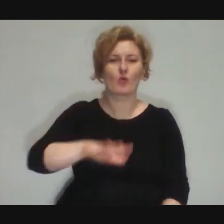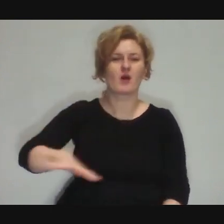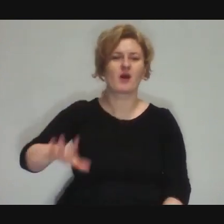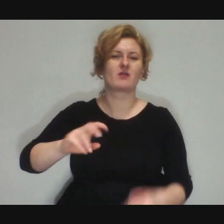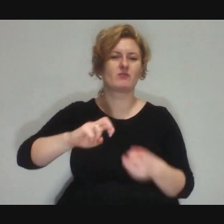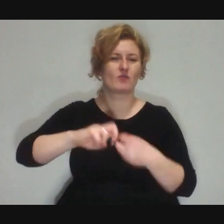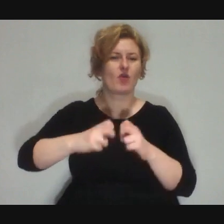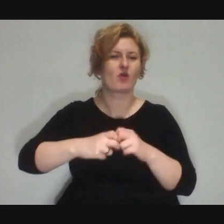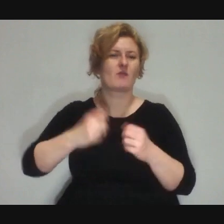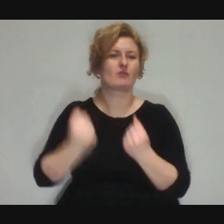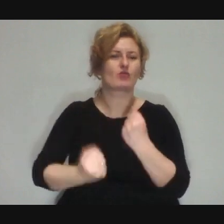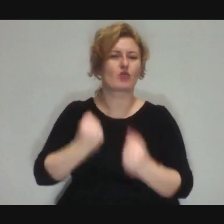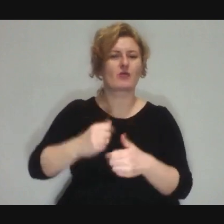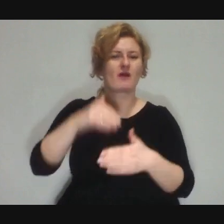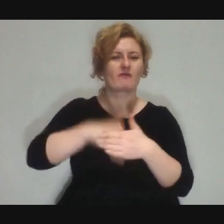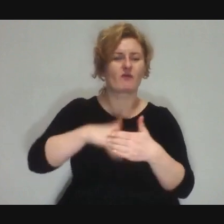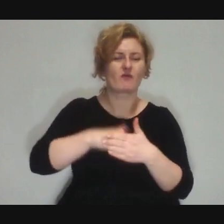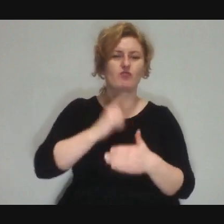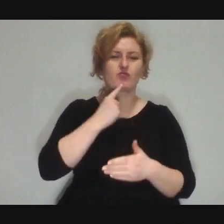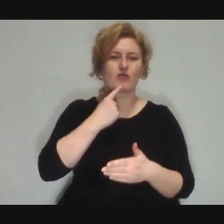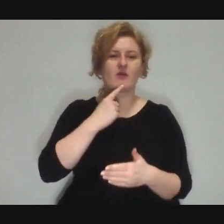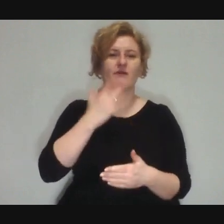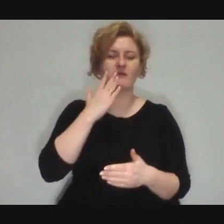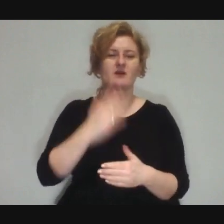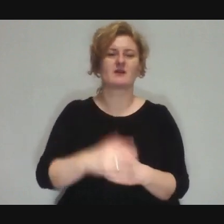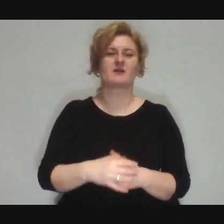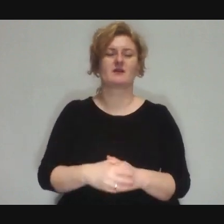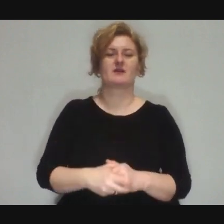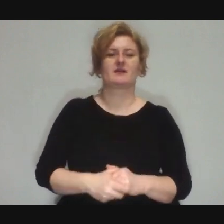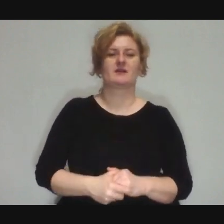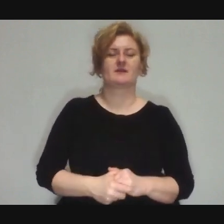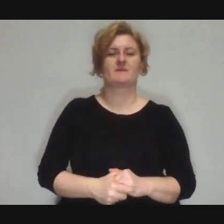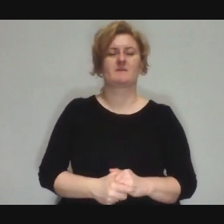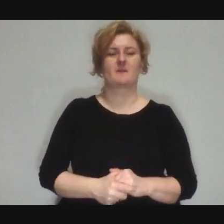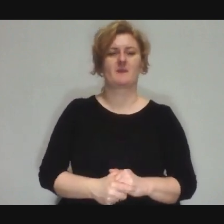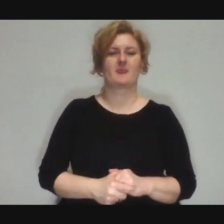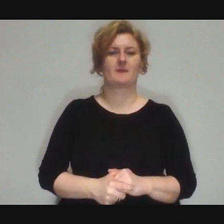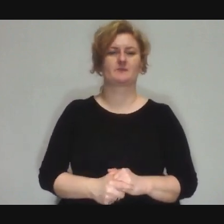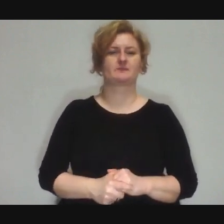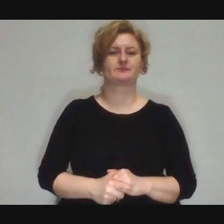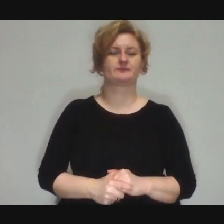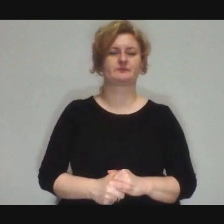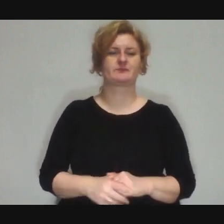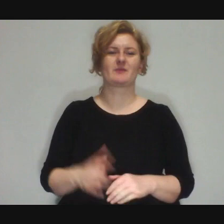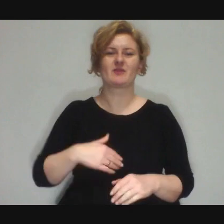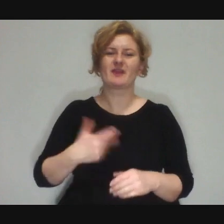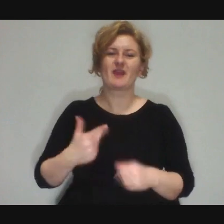Of course we're not accusing anyone of stealing equipment or things like that.